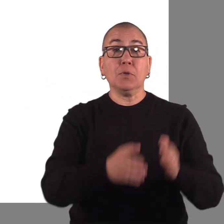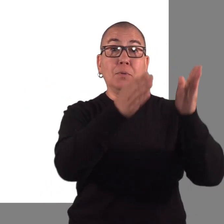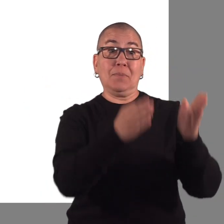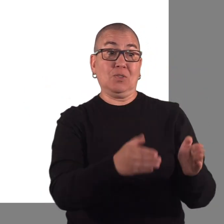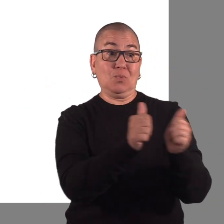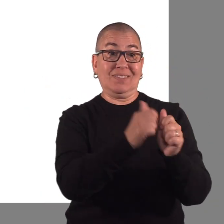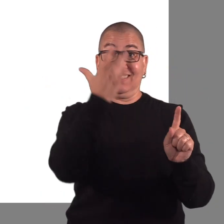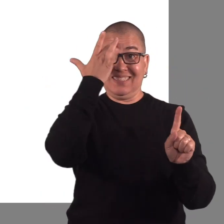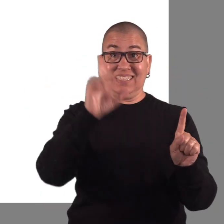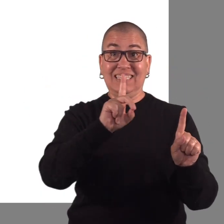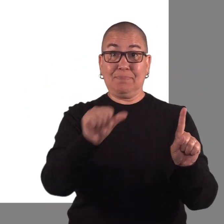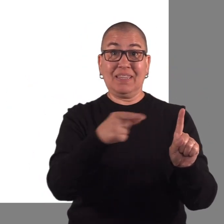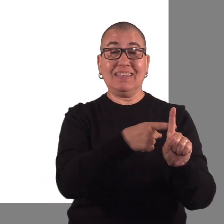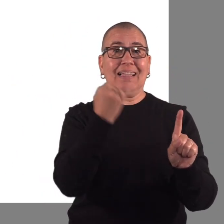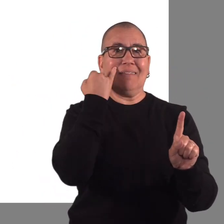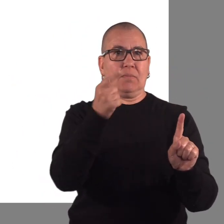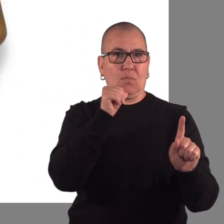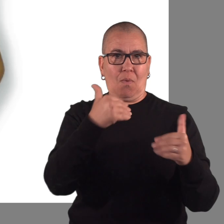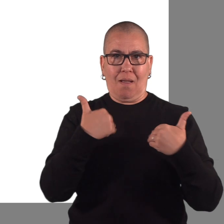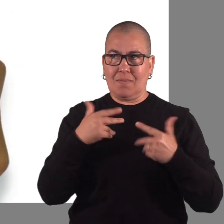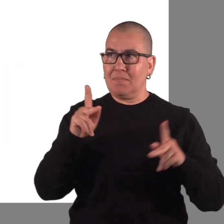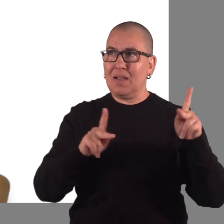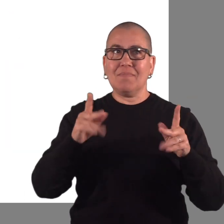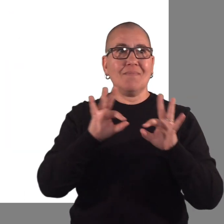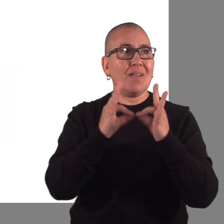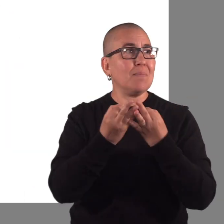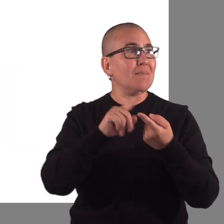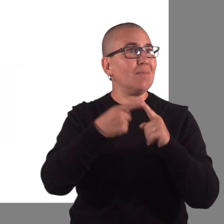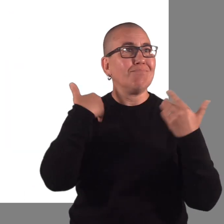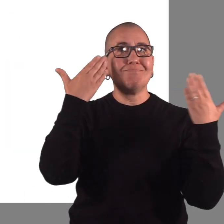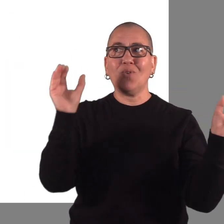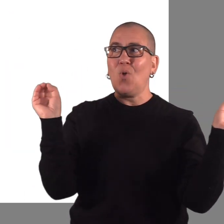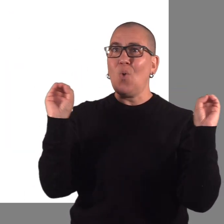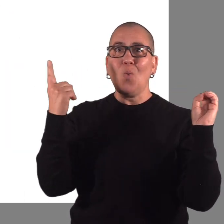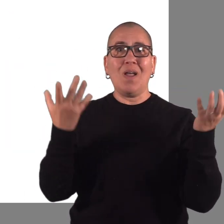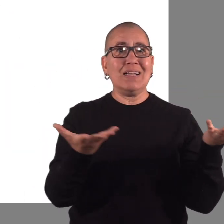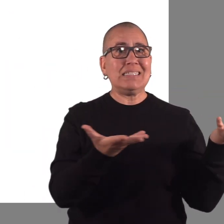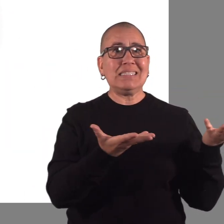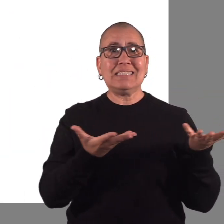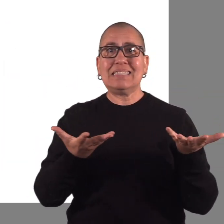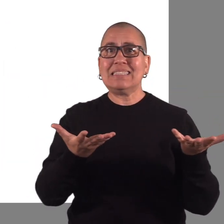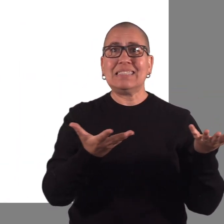For people with intellectual disabilities without a private option,